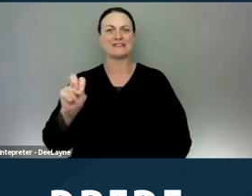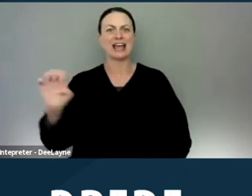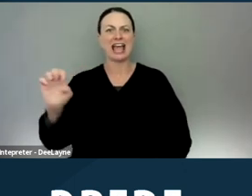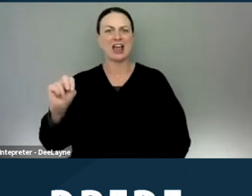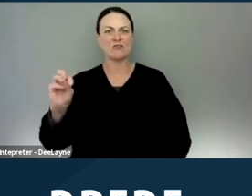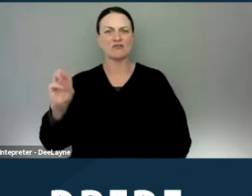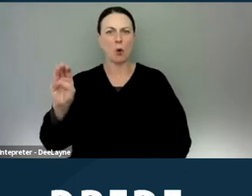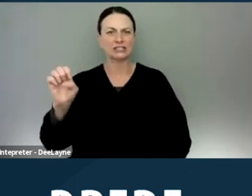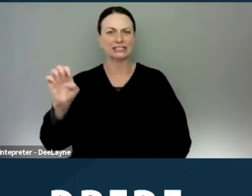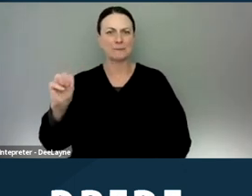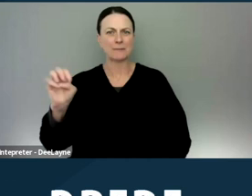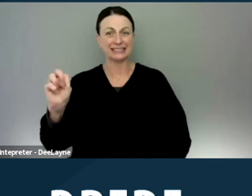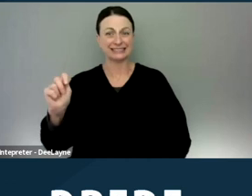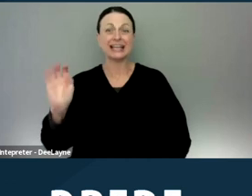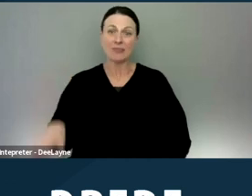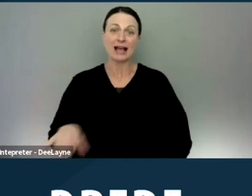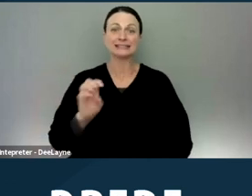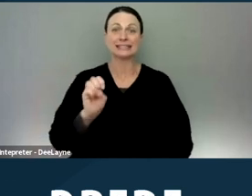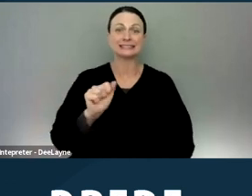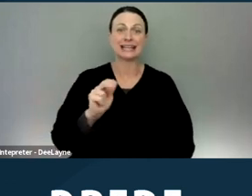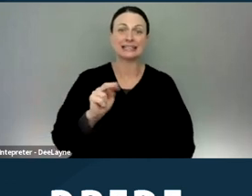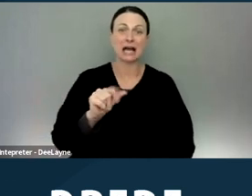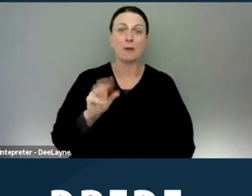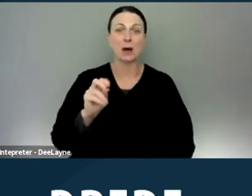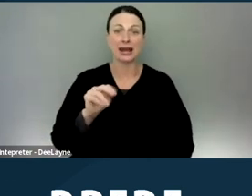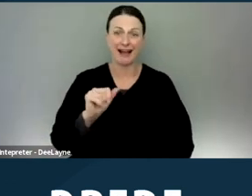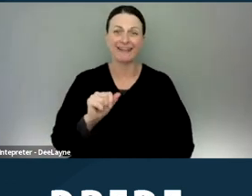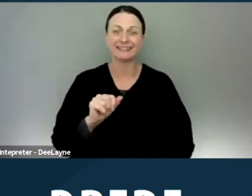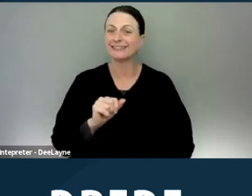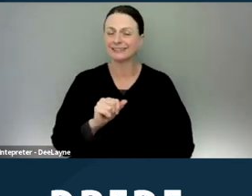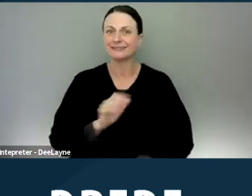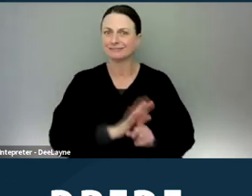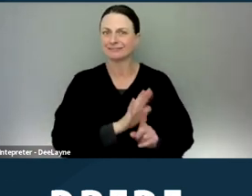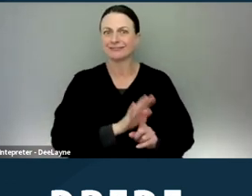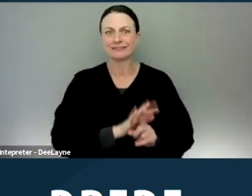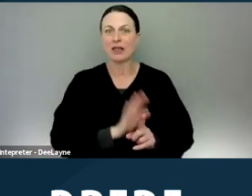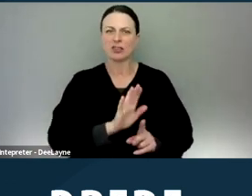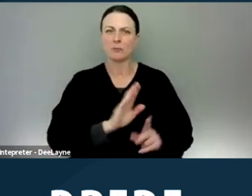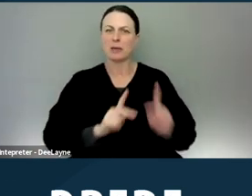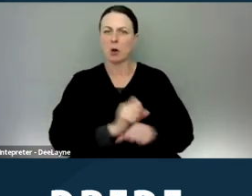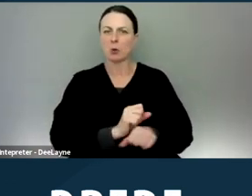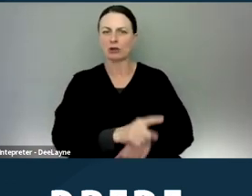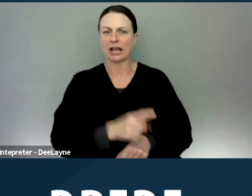And that is largely due to the personnel that were there who have good relationships